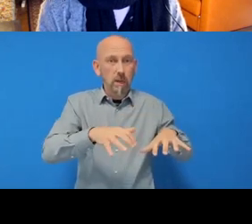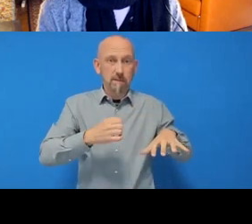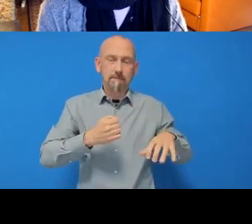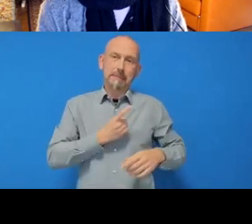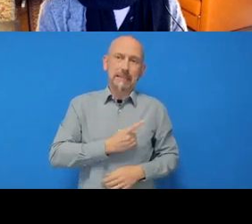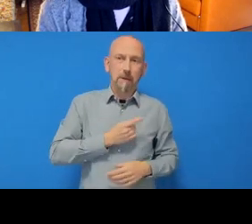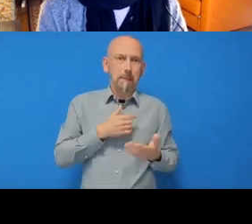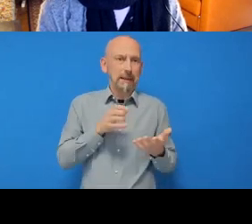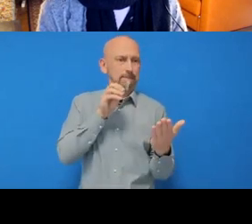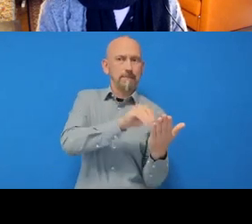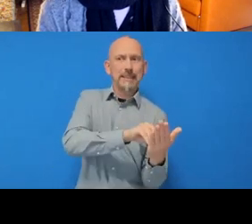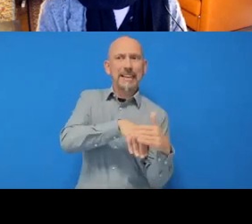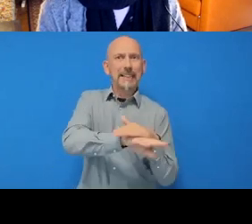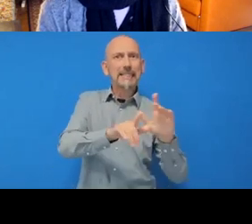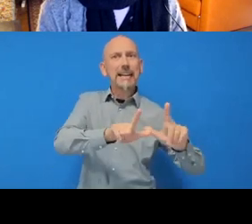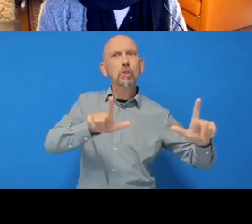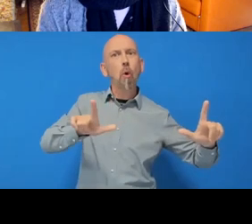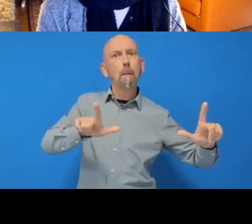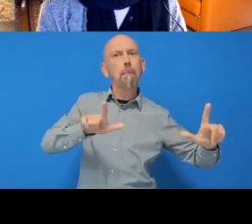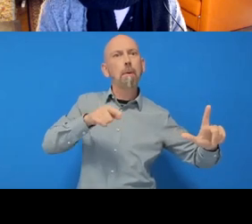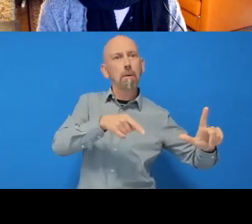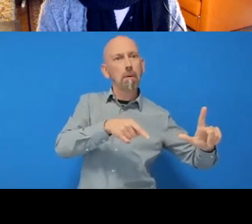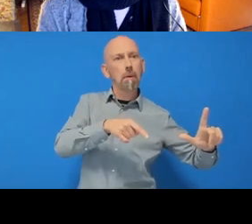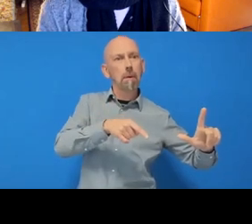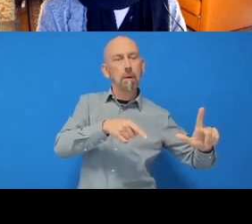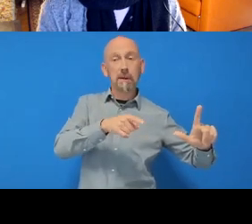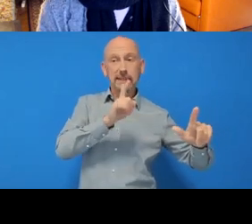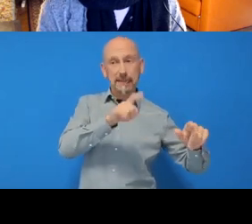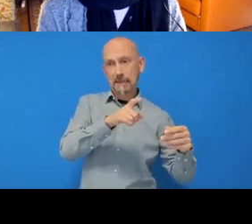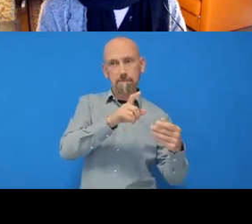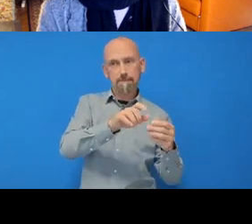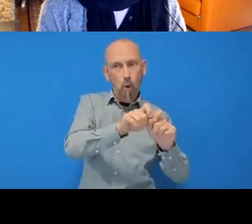So I didn't really show that super clearly, but I went to My Computer > My Desktop